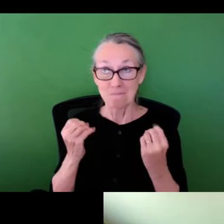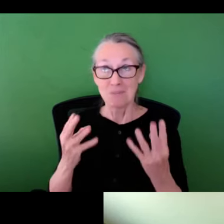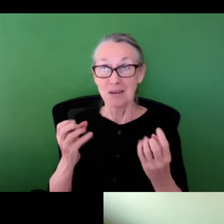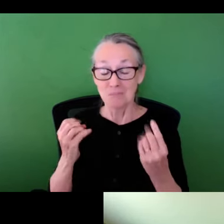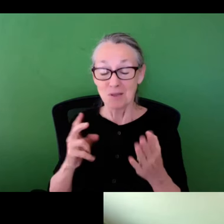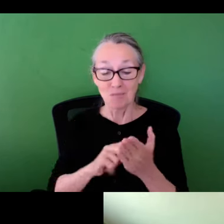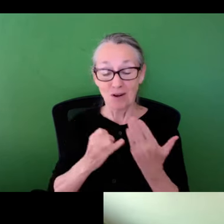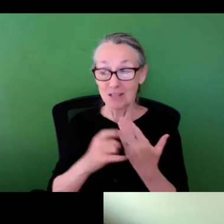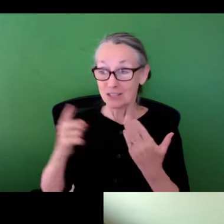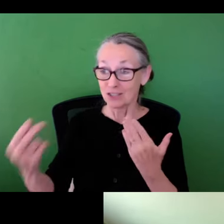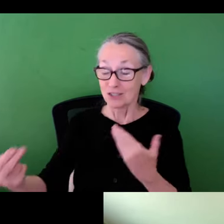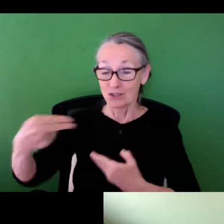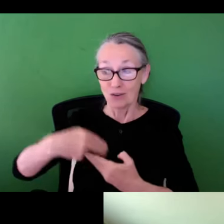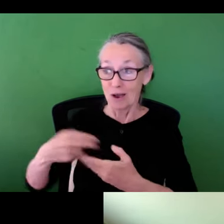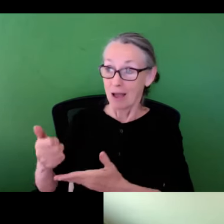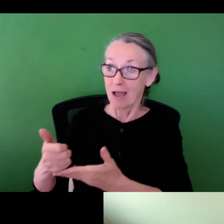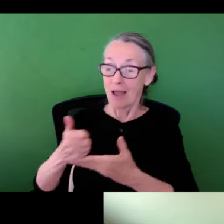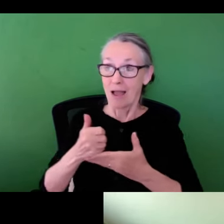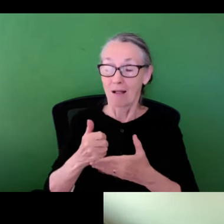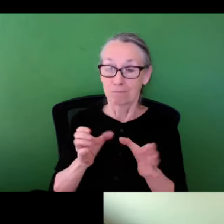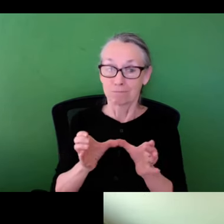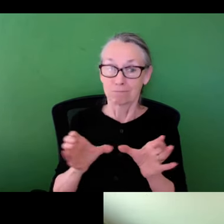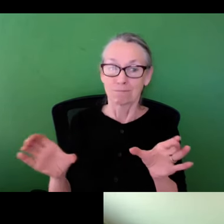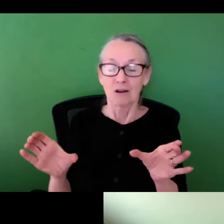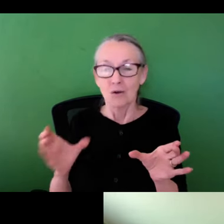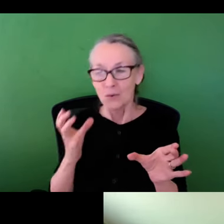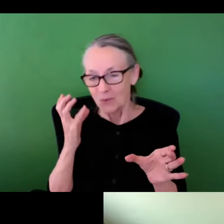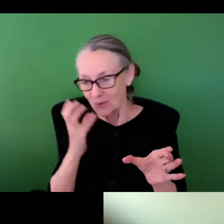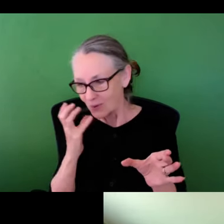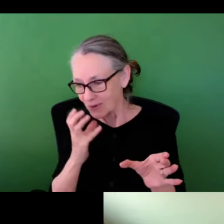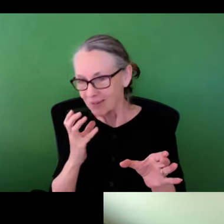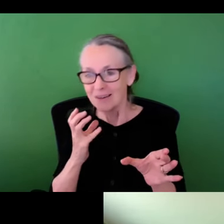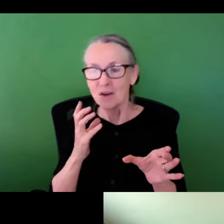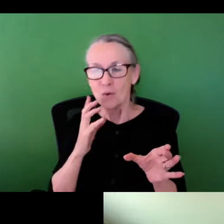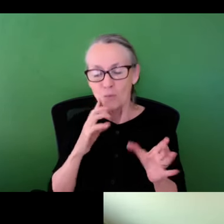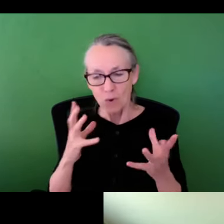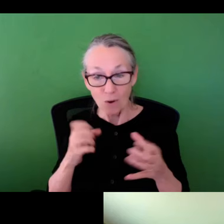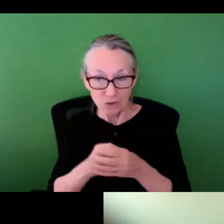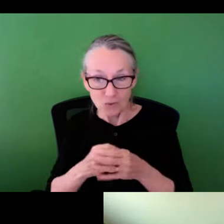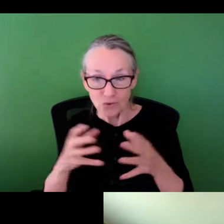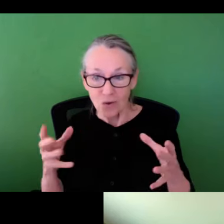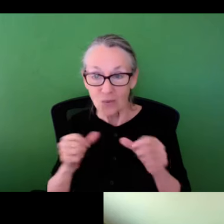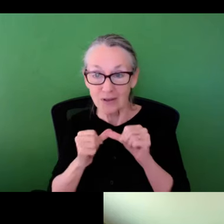because I was a one person bandstand juggling multiple projects and she has come in and helped tremendously. We